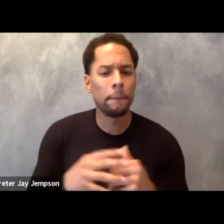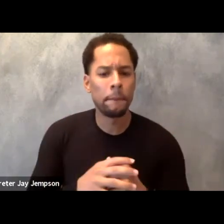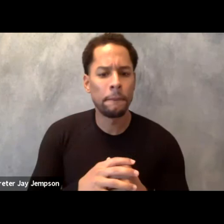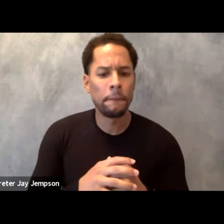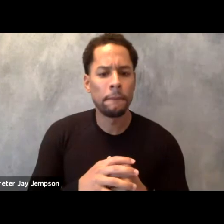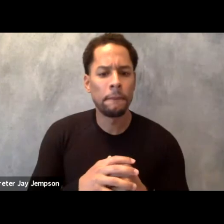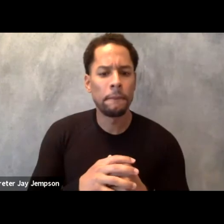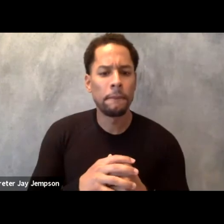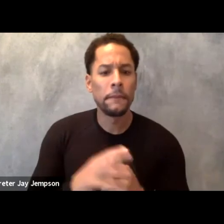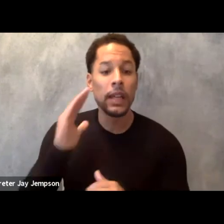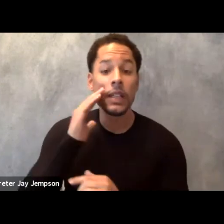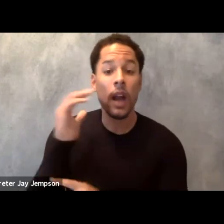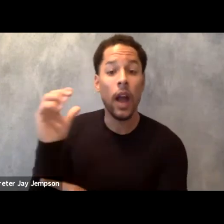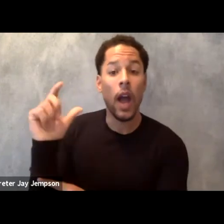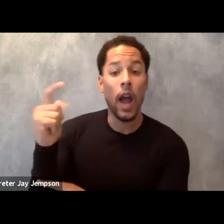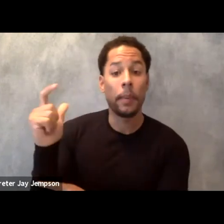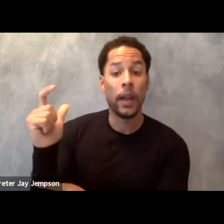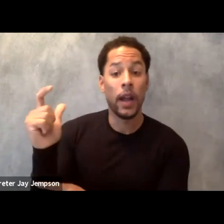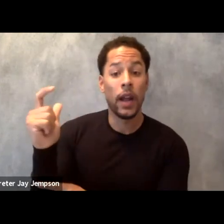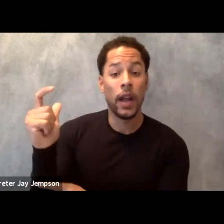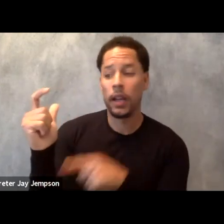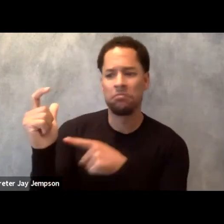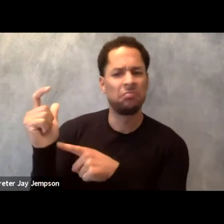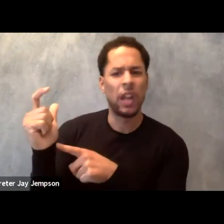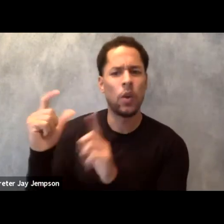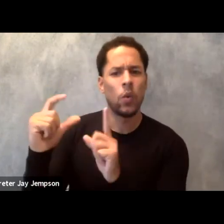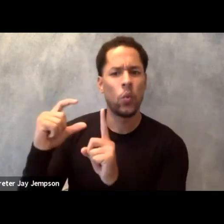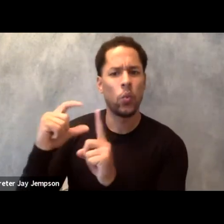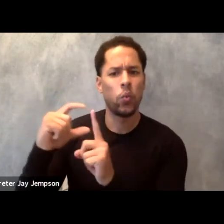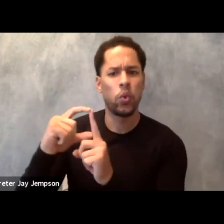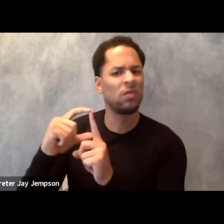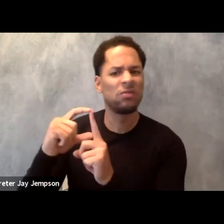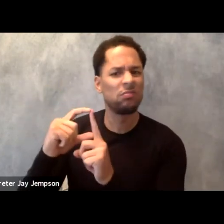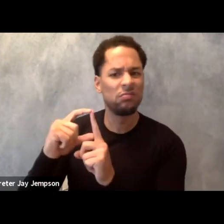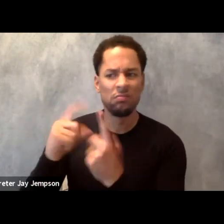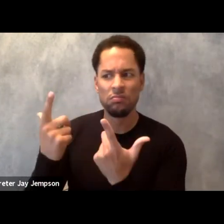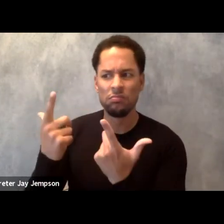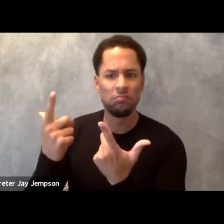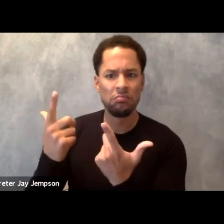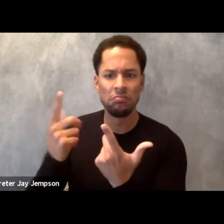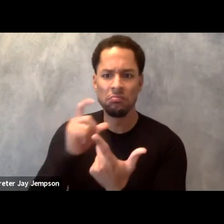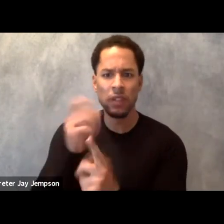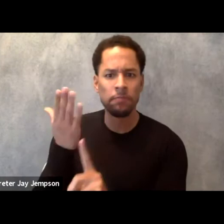they would not the term dramaturgy. But then they're taking their bits and pieces